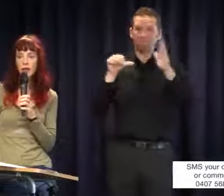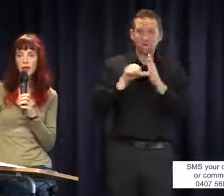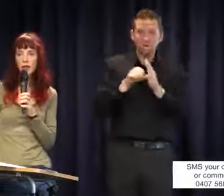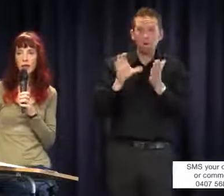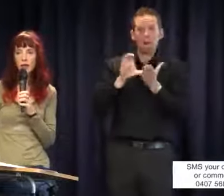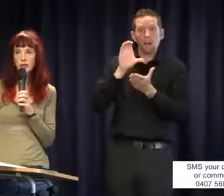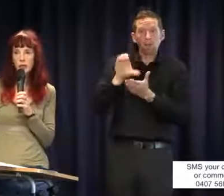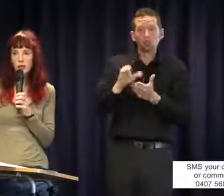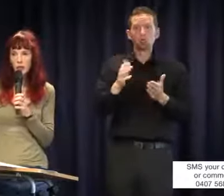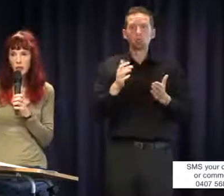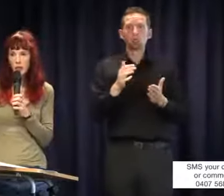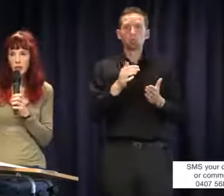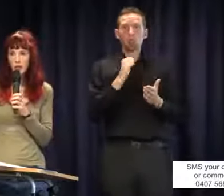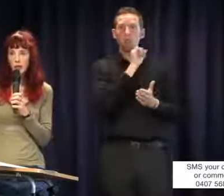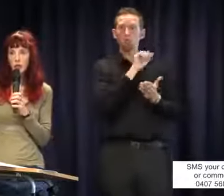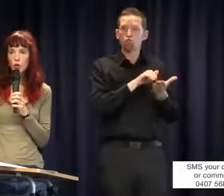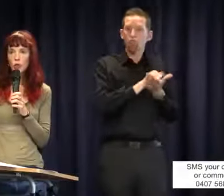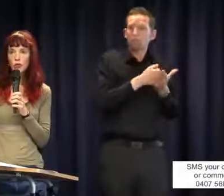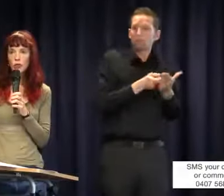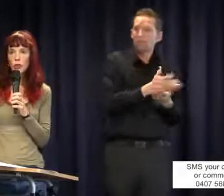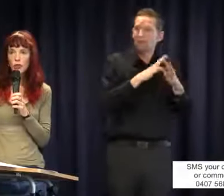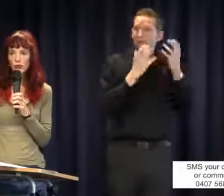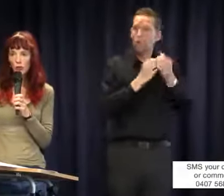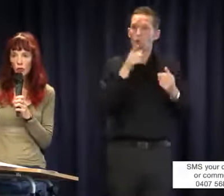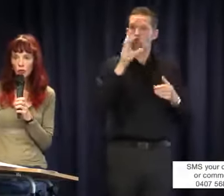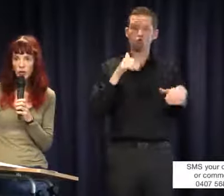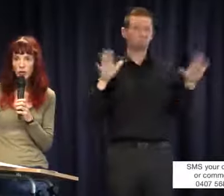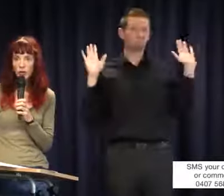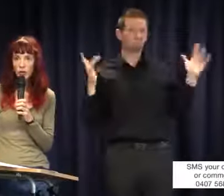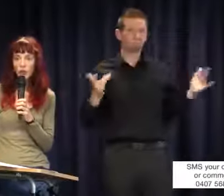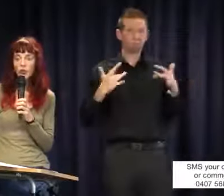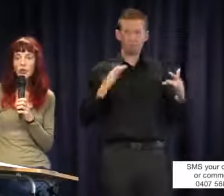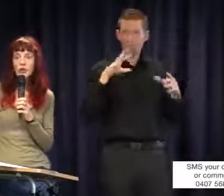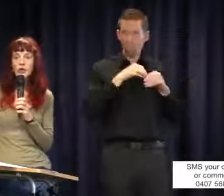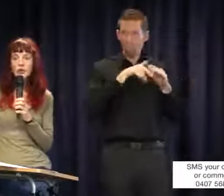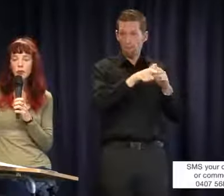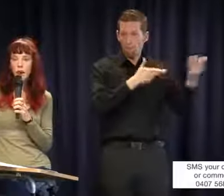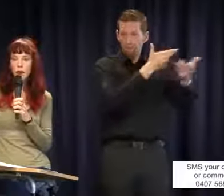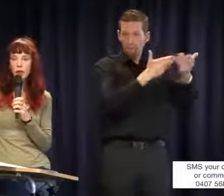their rights to spend it that you shouldn't even get involved because it's the department